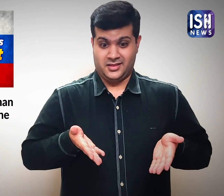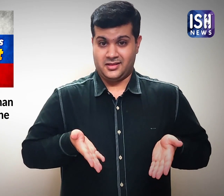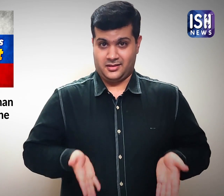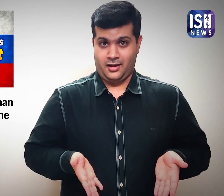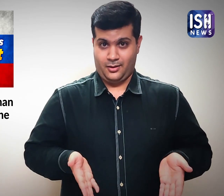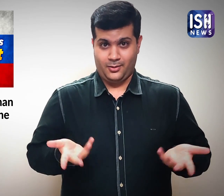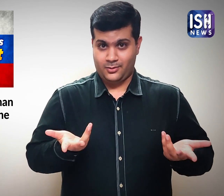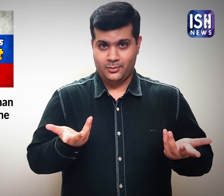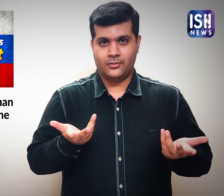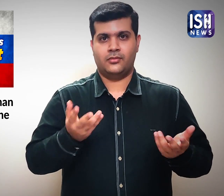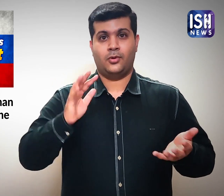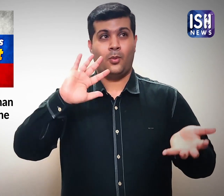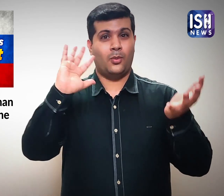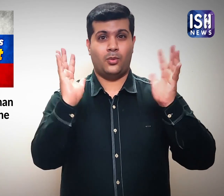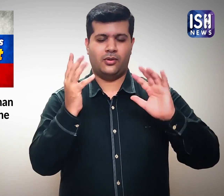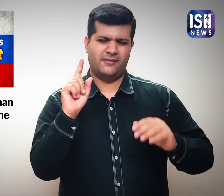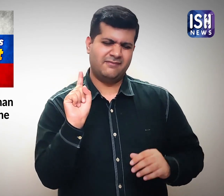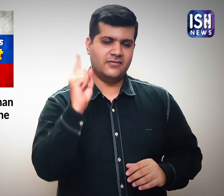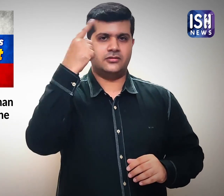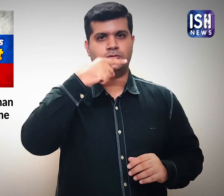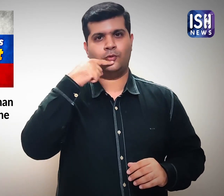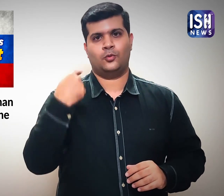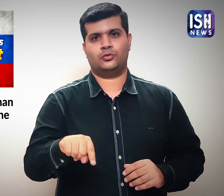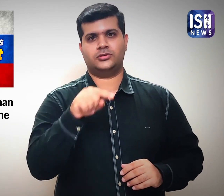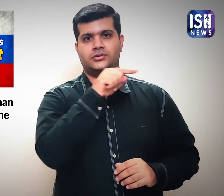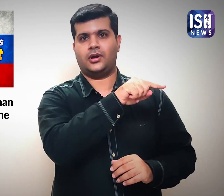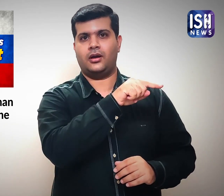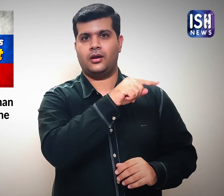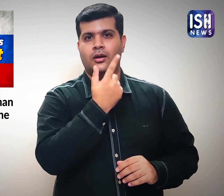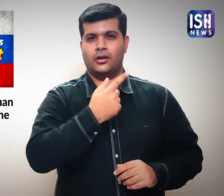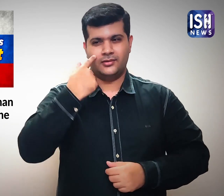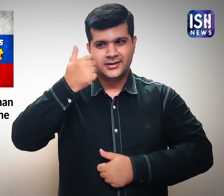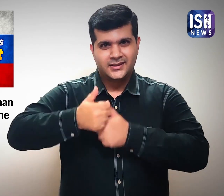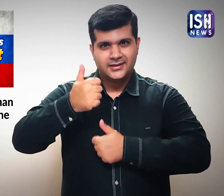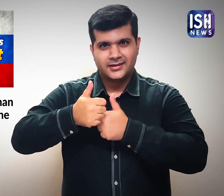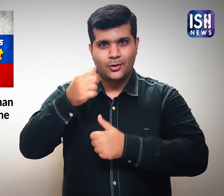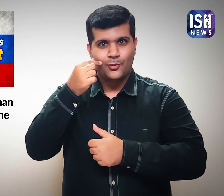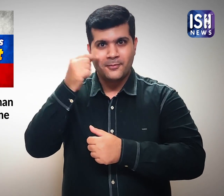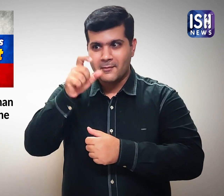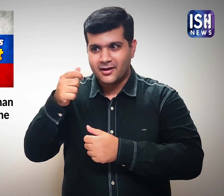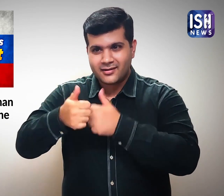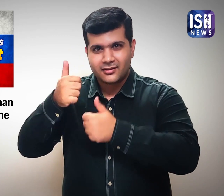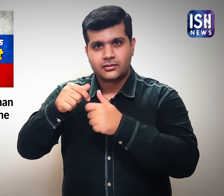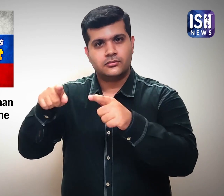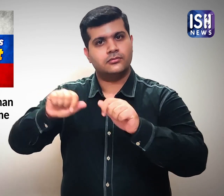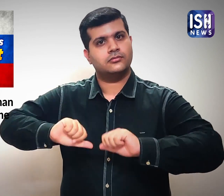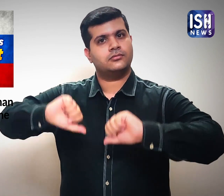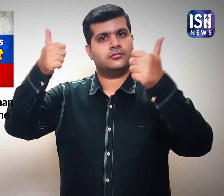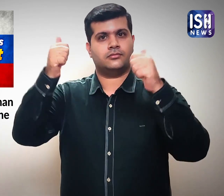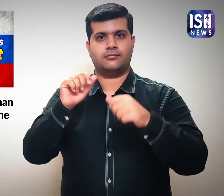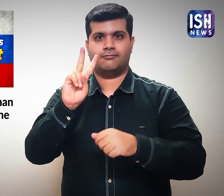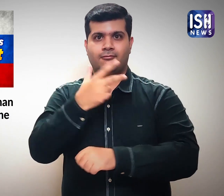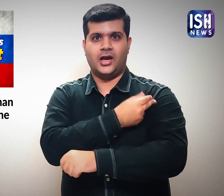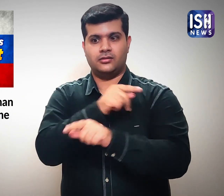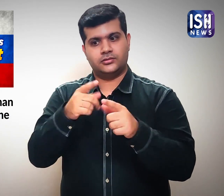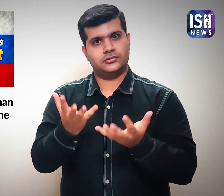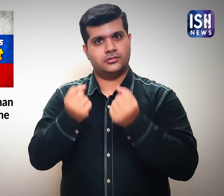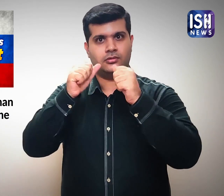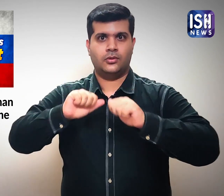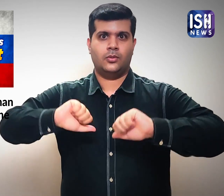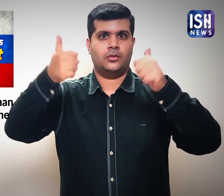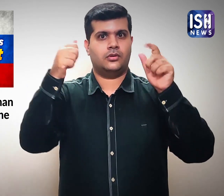Russia has now become the first country to complete human trials on humans for COVID-19 vaccine.